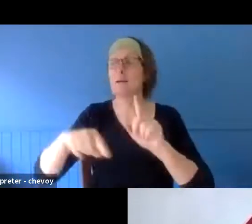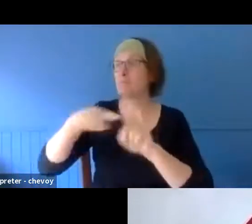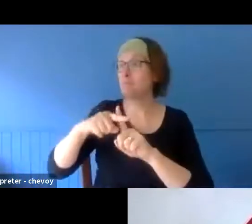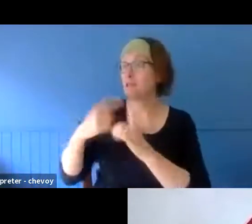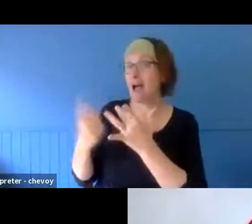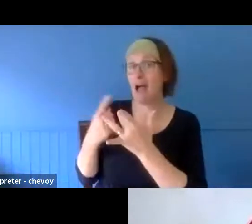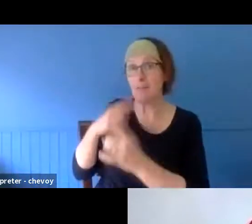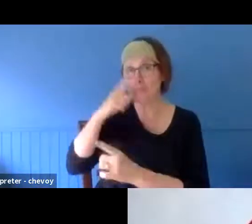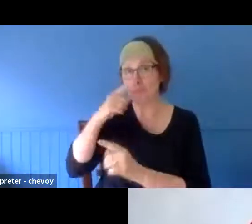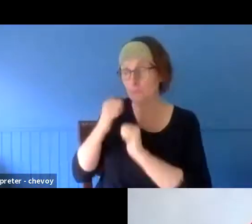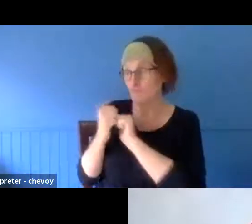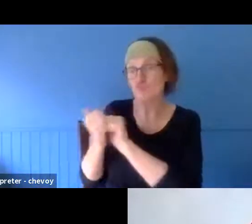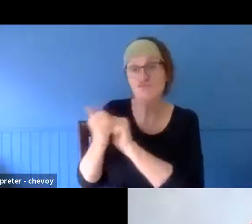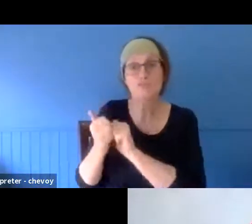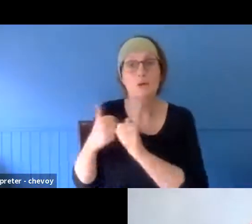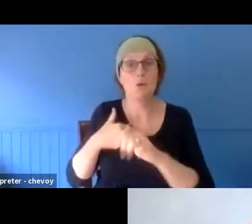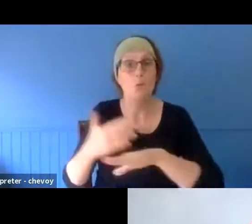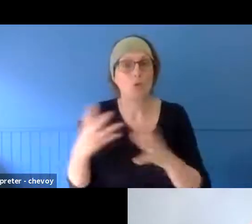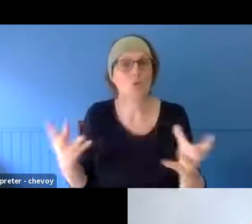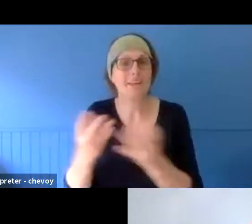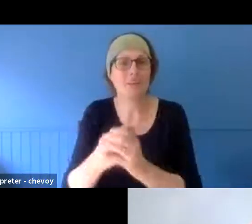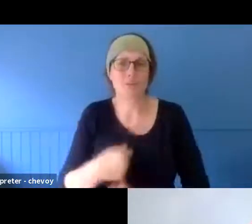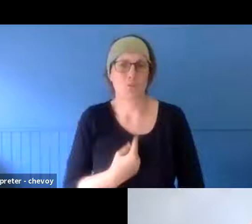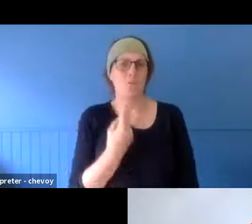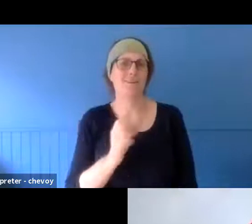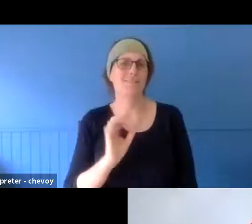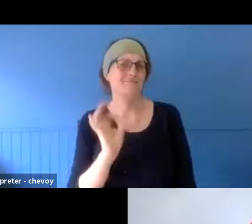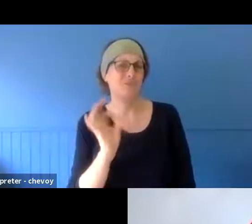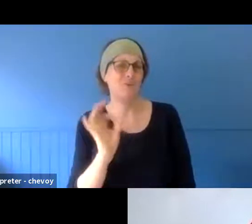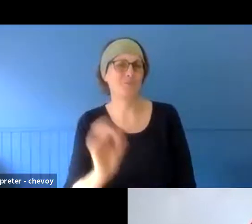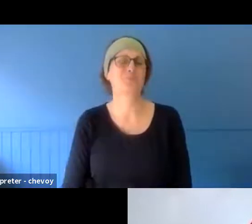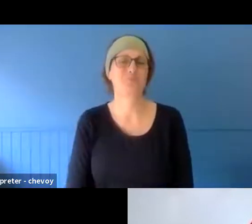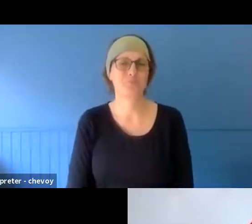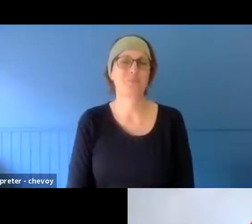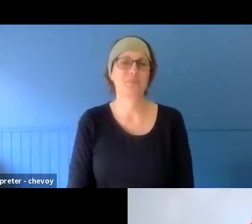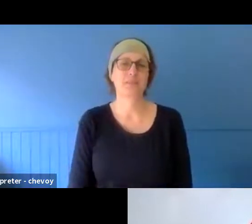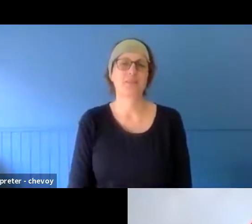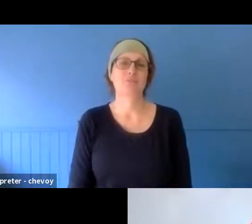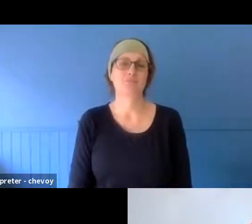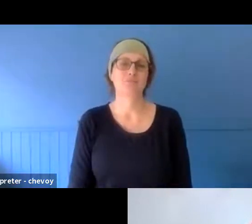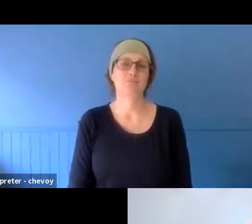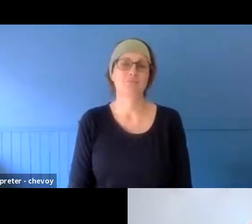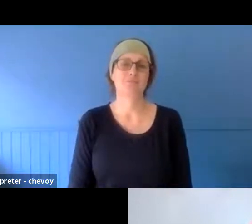across the line year after year after year after year. I don't know that we ever knew it was special. I just knew it was crucial right from